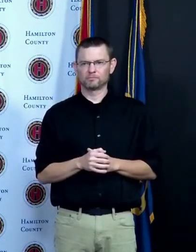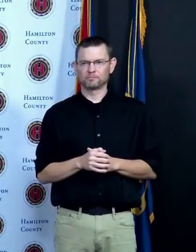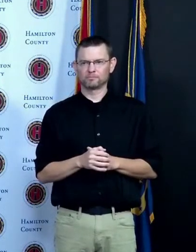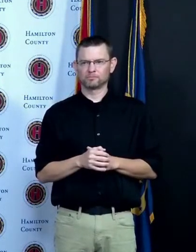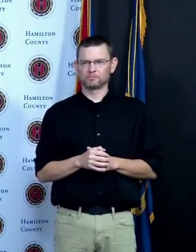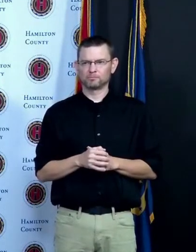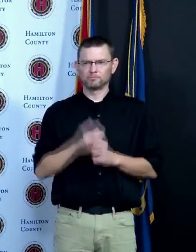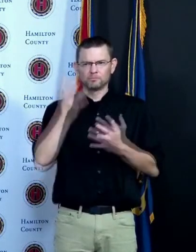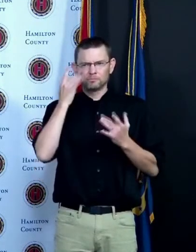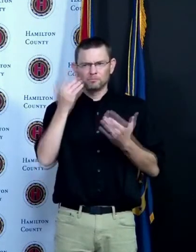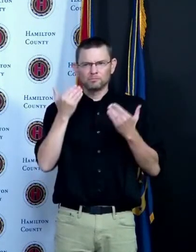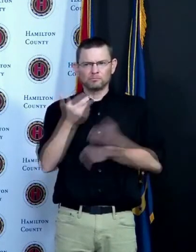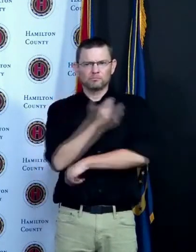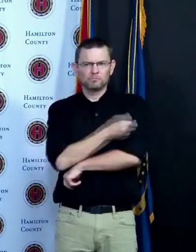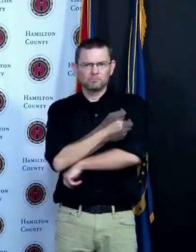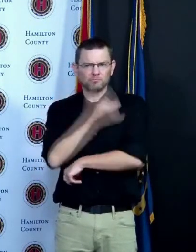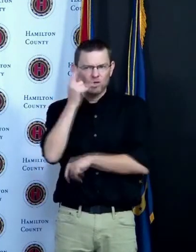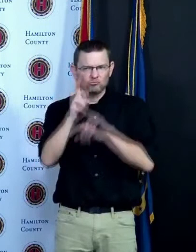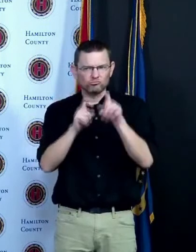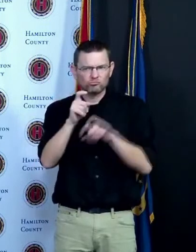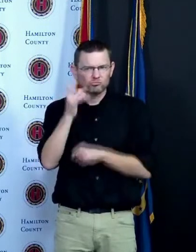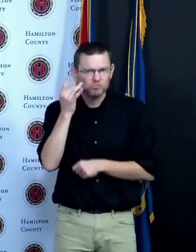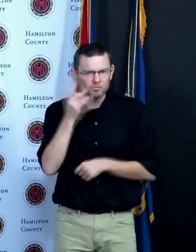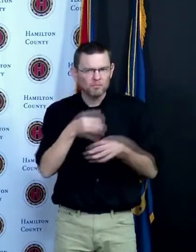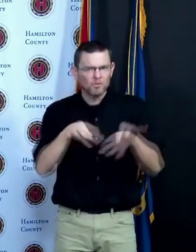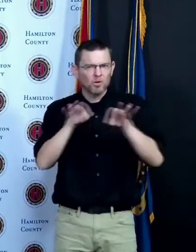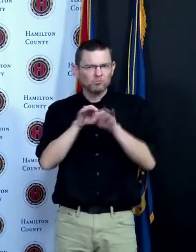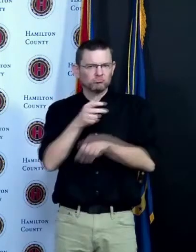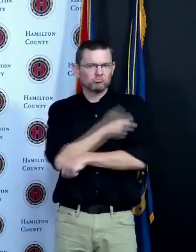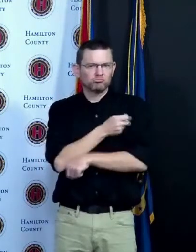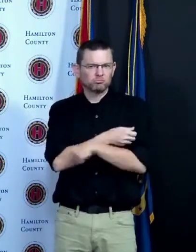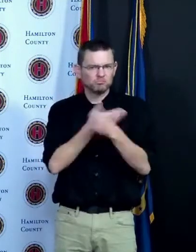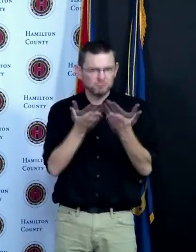you that you did that and then because I'd like to turn the tables I'm gonna ask you a question